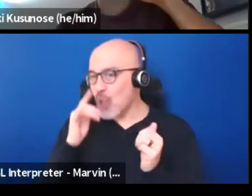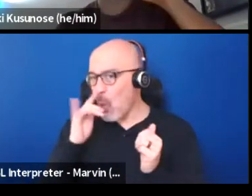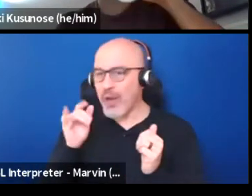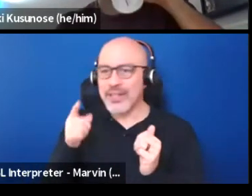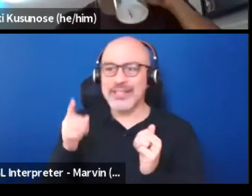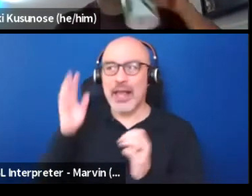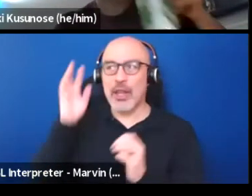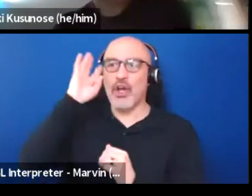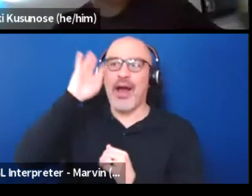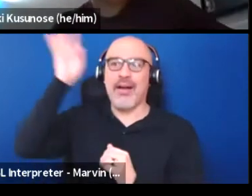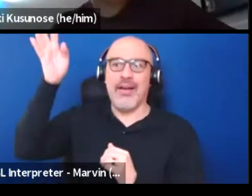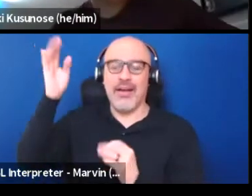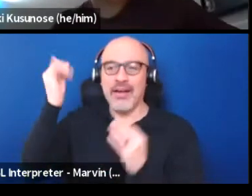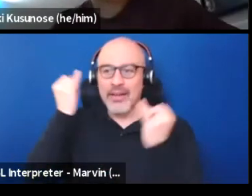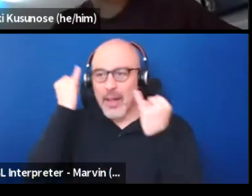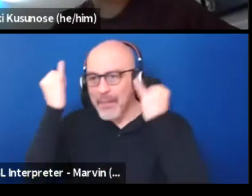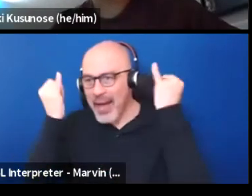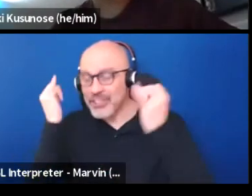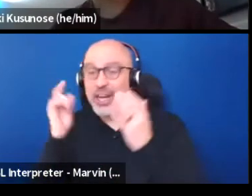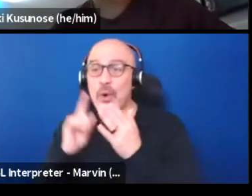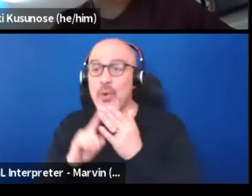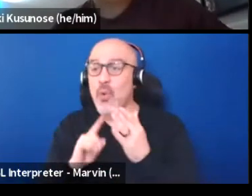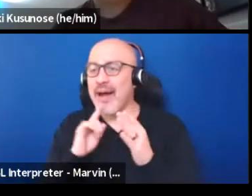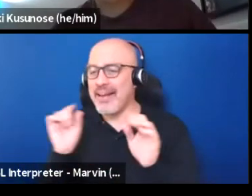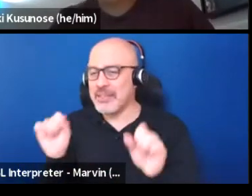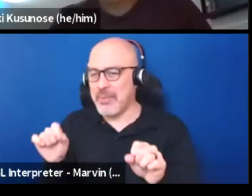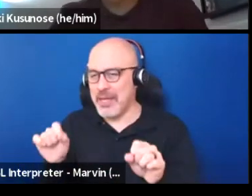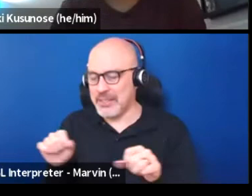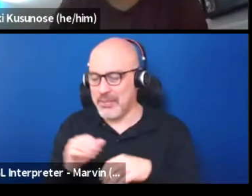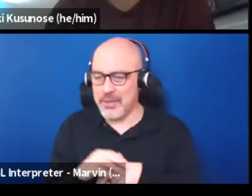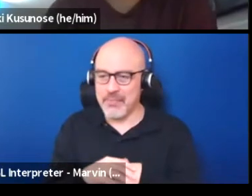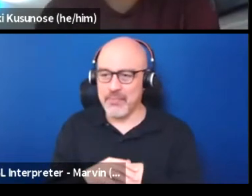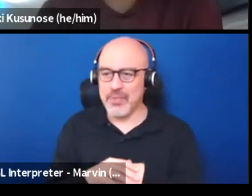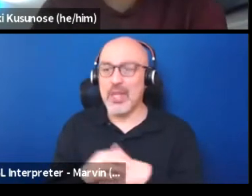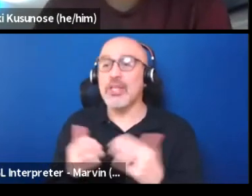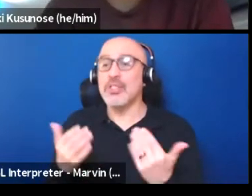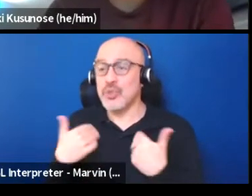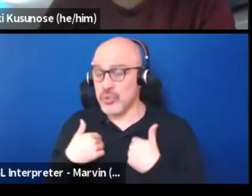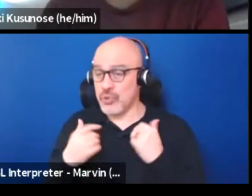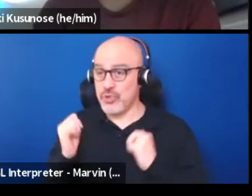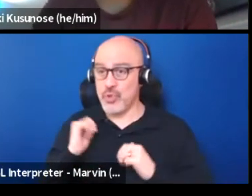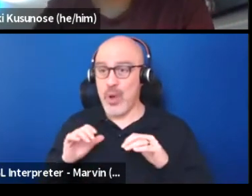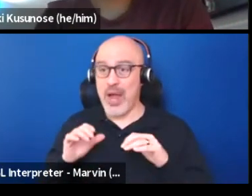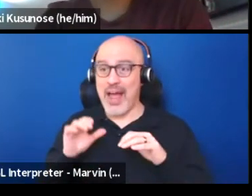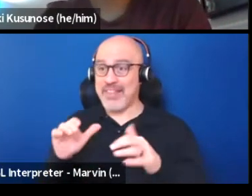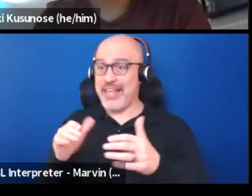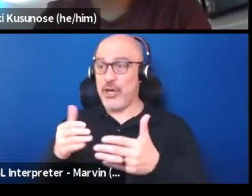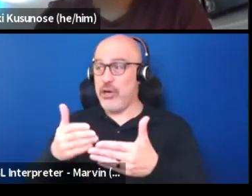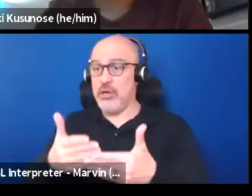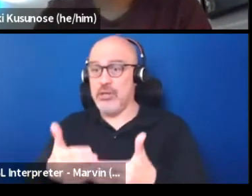of what is possible to have theater go back to a form of communication?